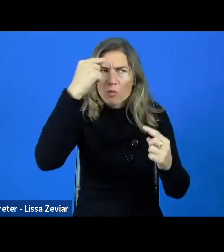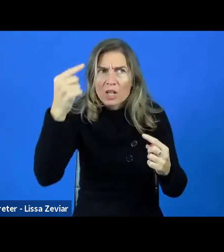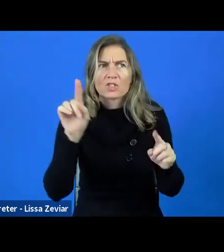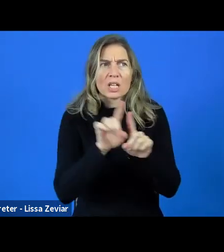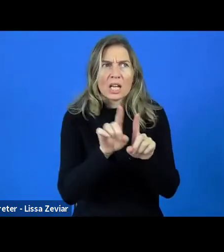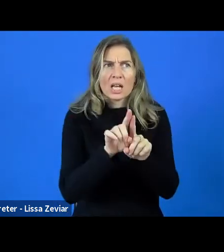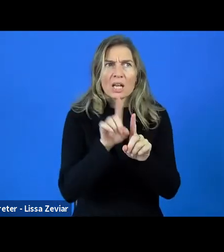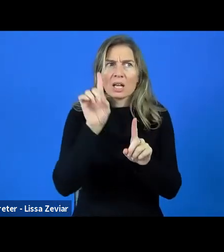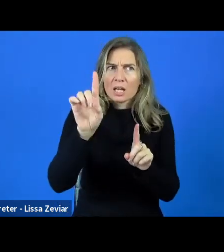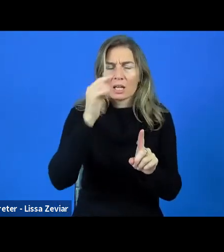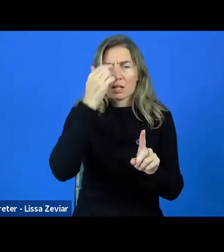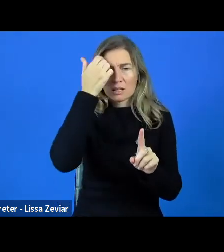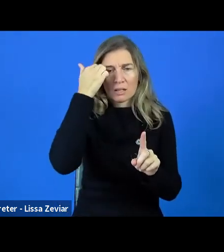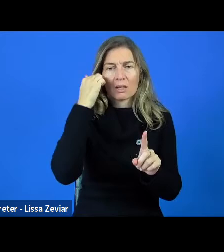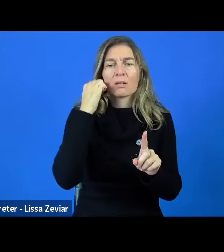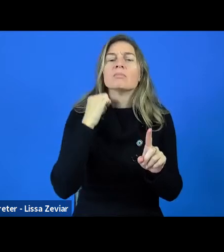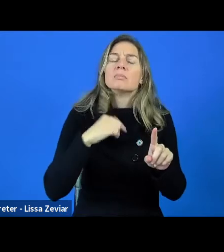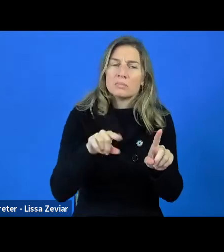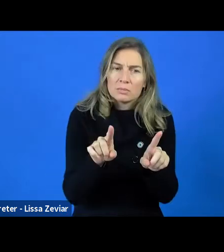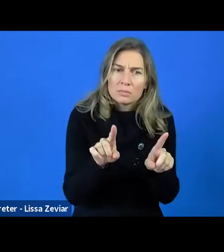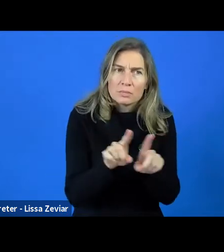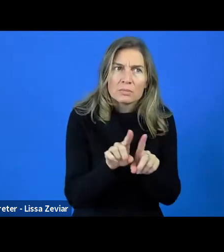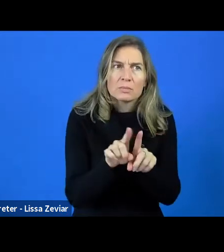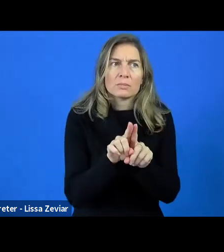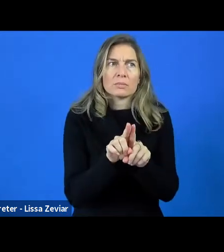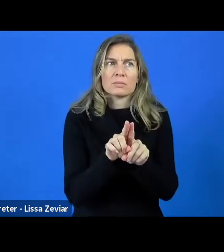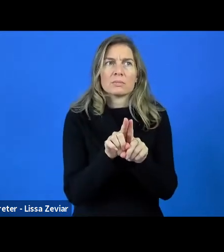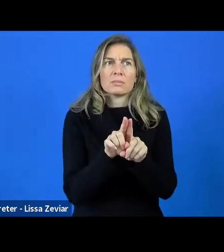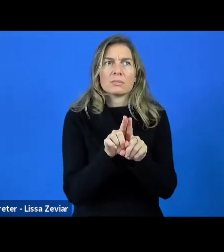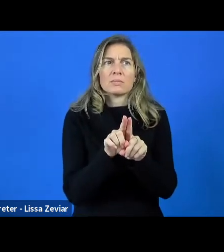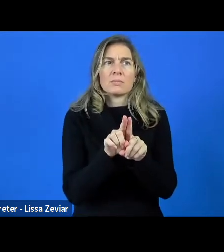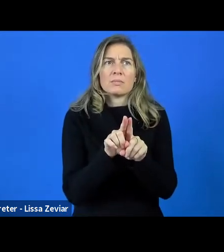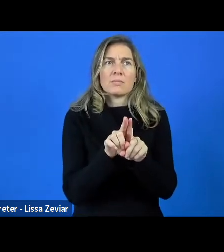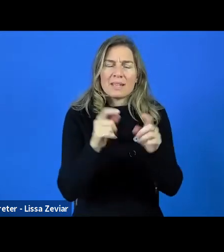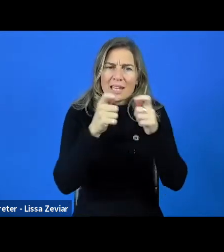As we know technology is everywhere as a basis of everything.